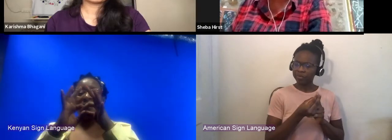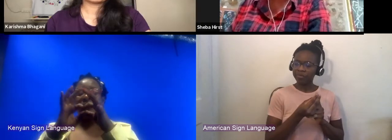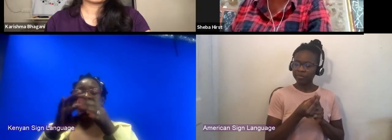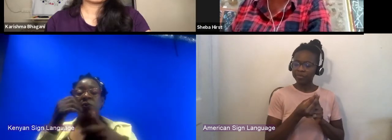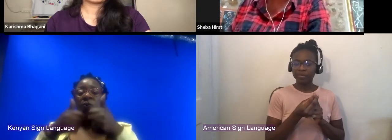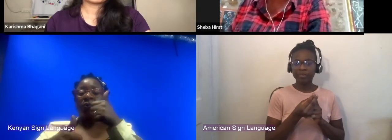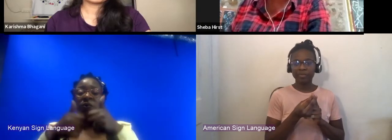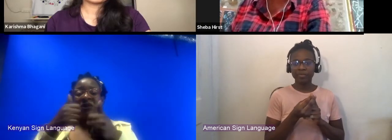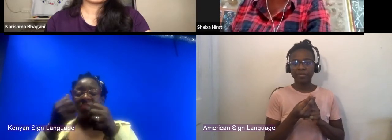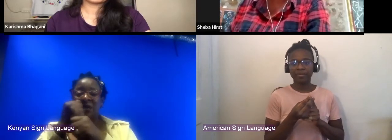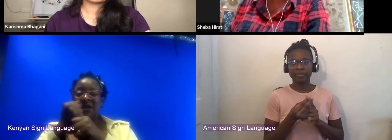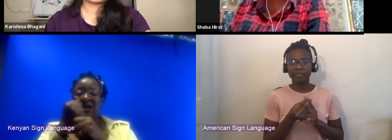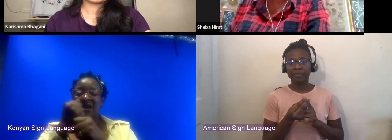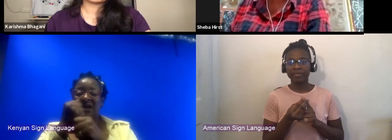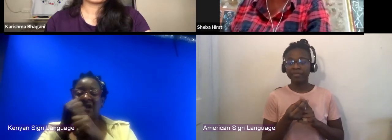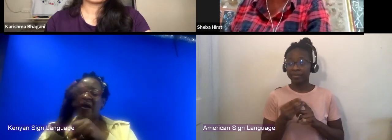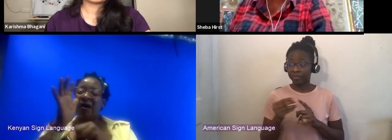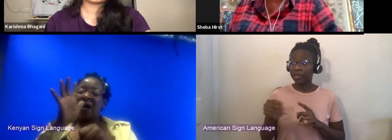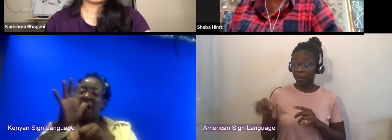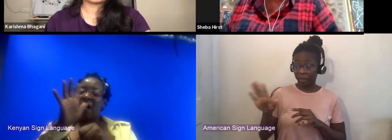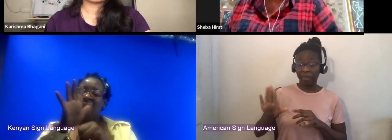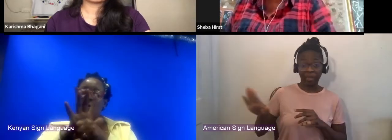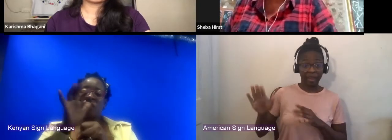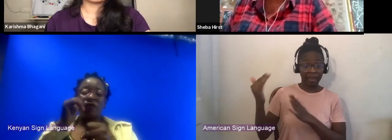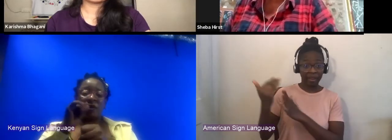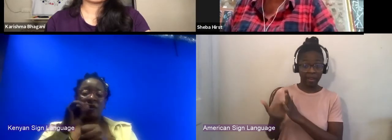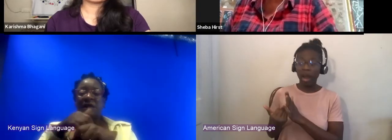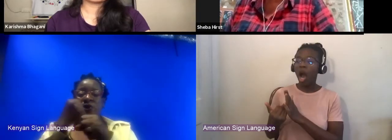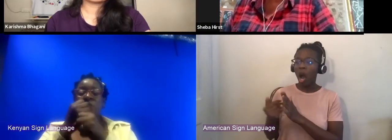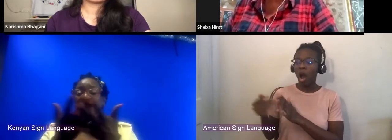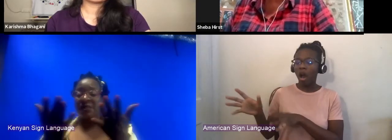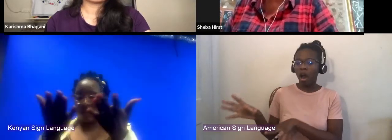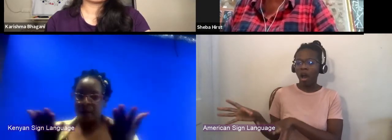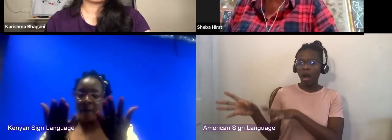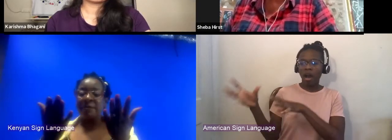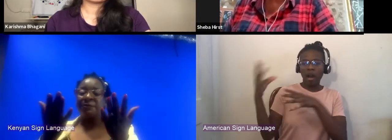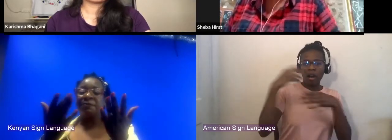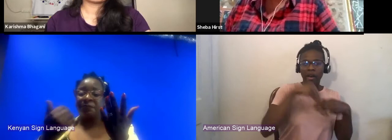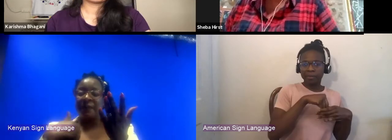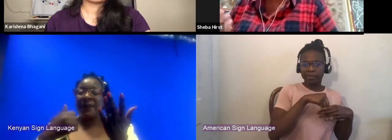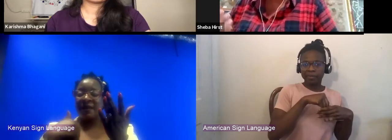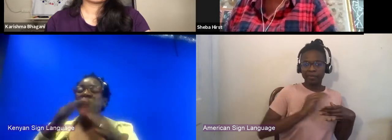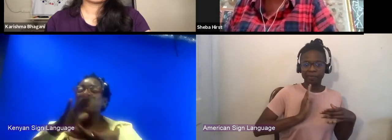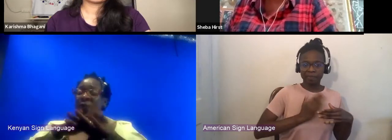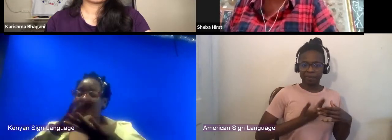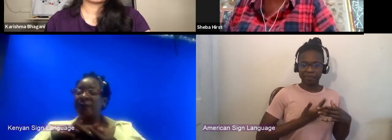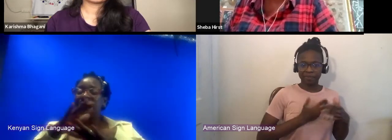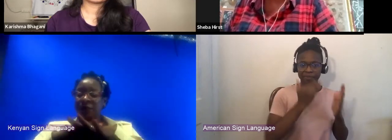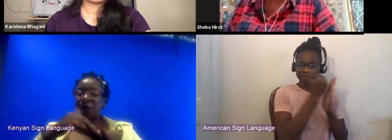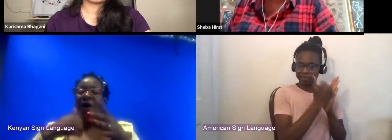into the way that we do things here now. So it was great. I mean, we also had a chance